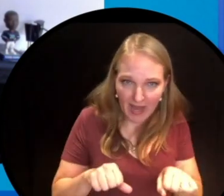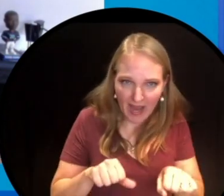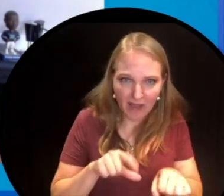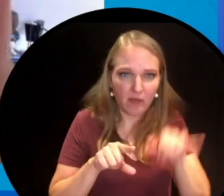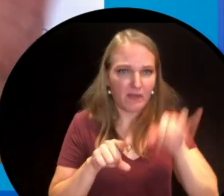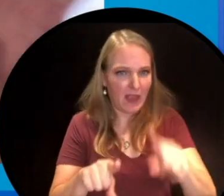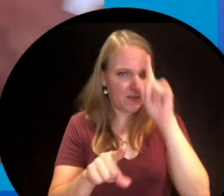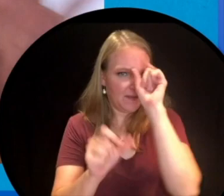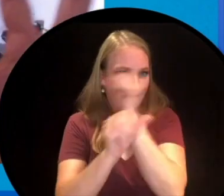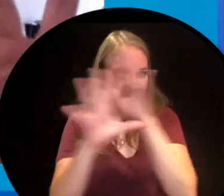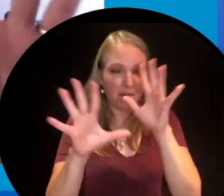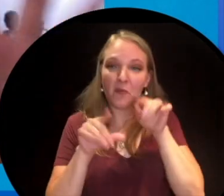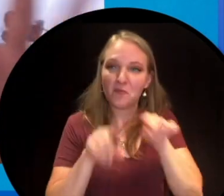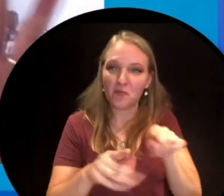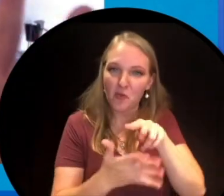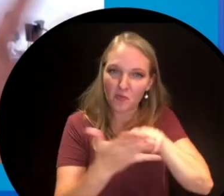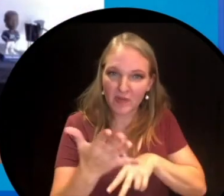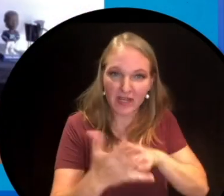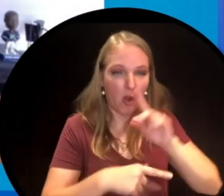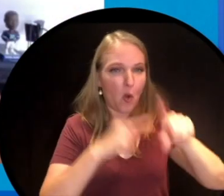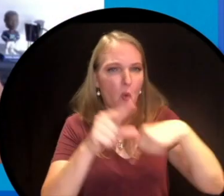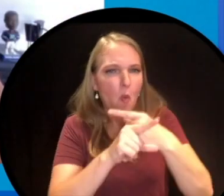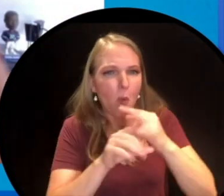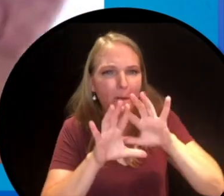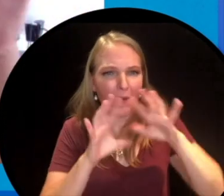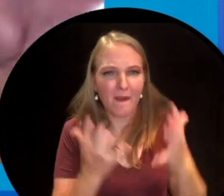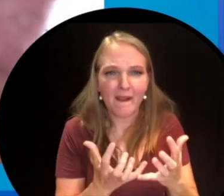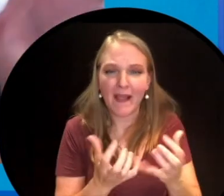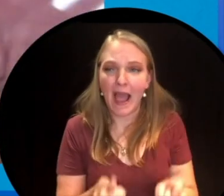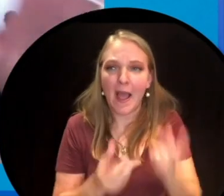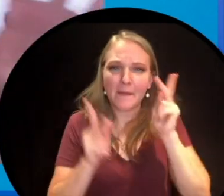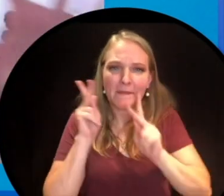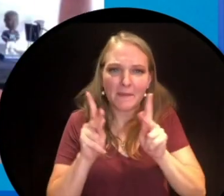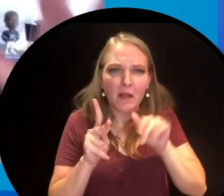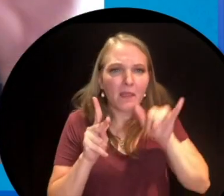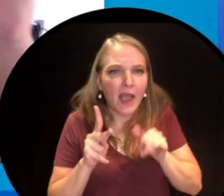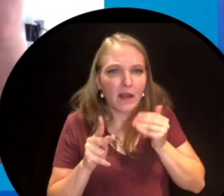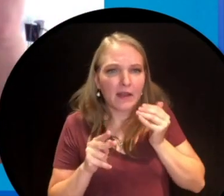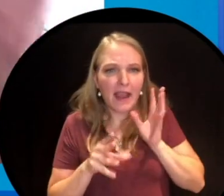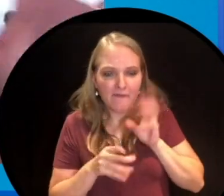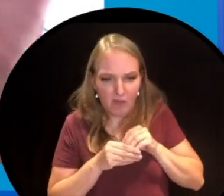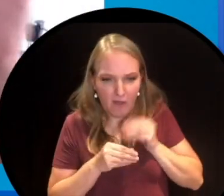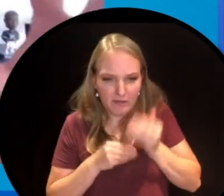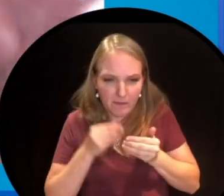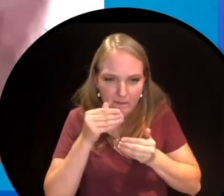So think about that when you read this book. Think about how global our economy is. How many people